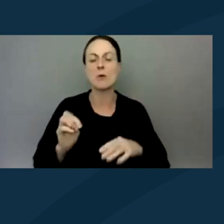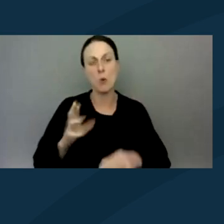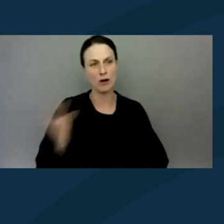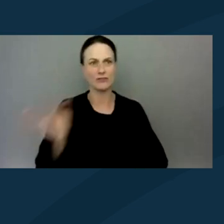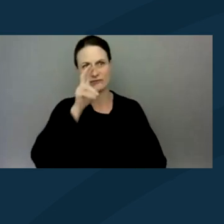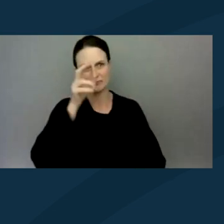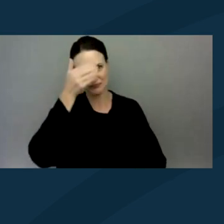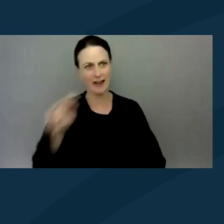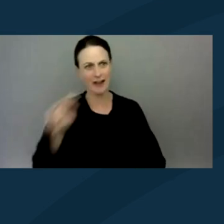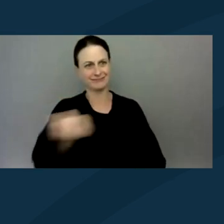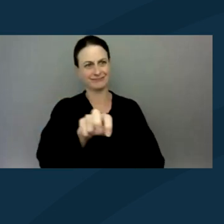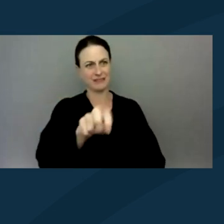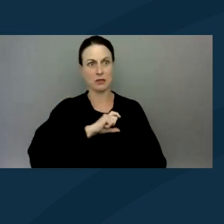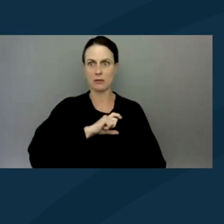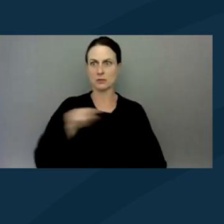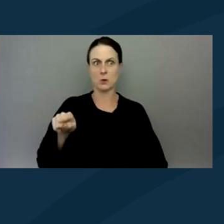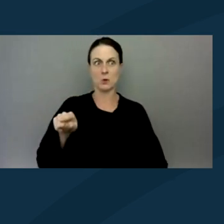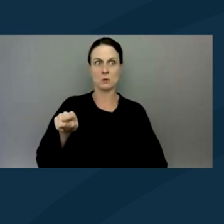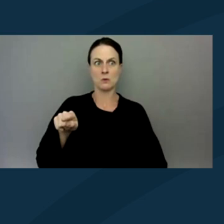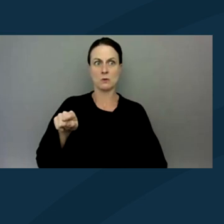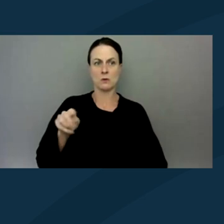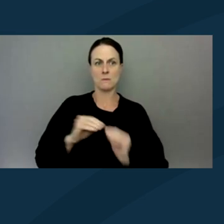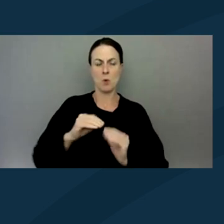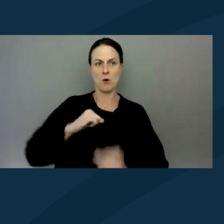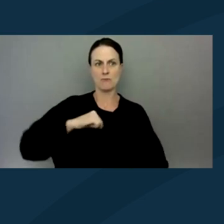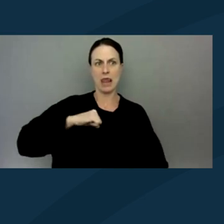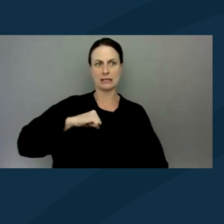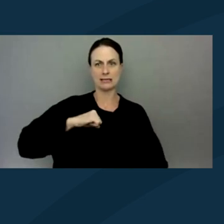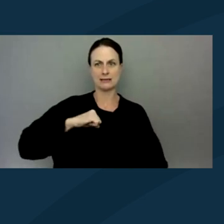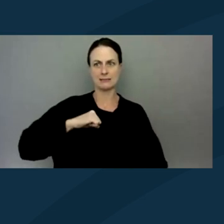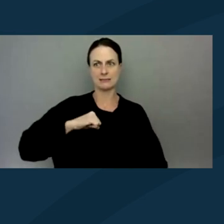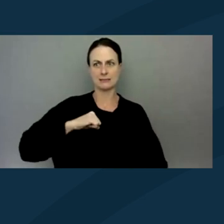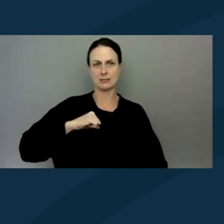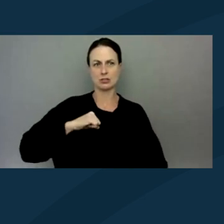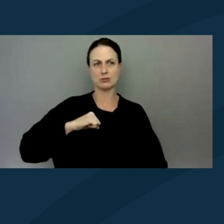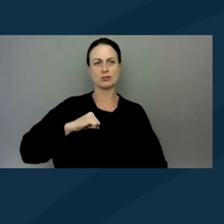and the cops are like somewhat more reluctant to beat the disabled White lady.